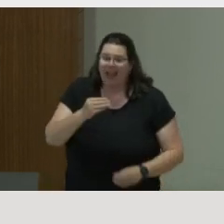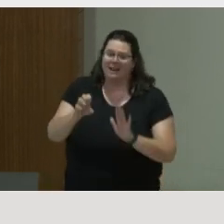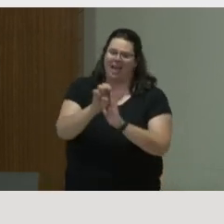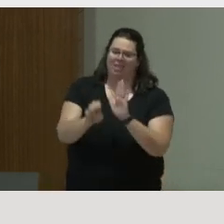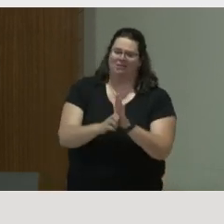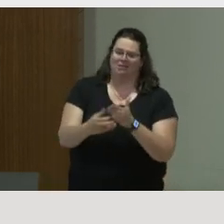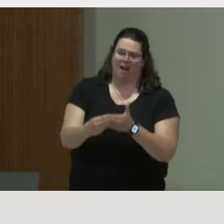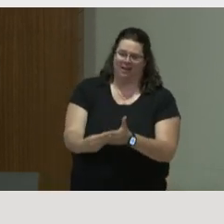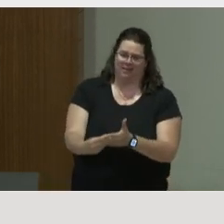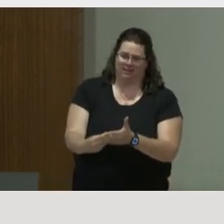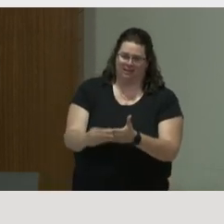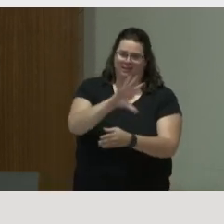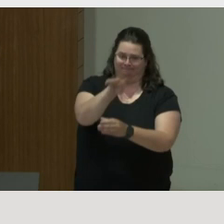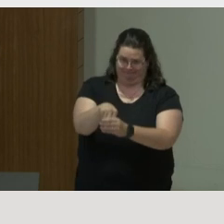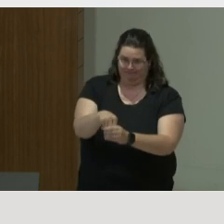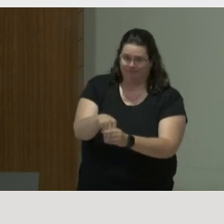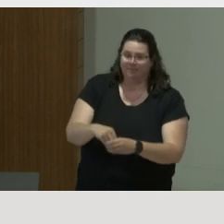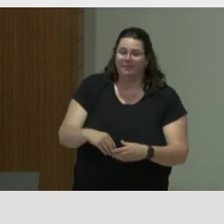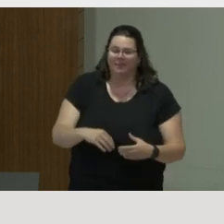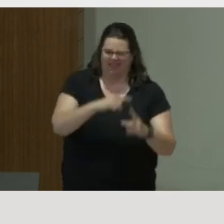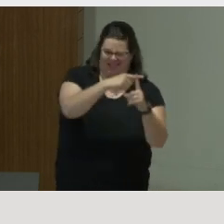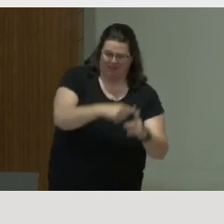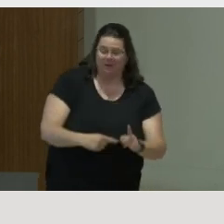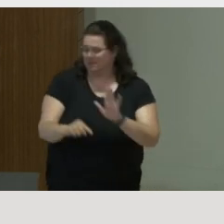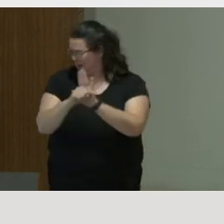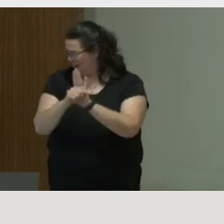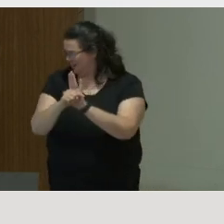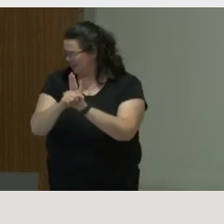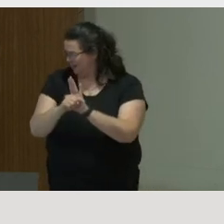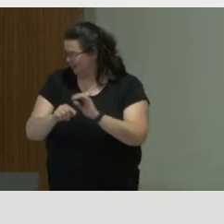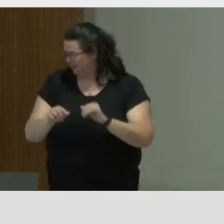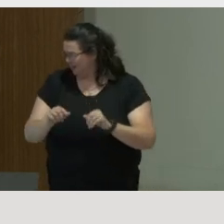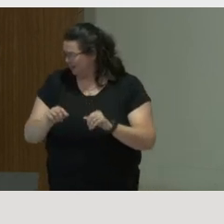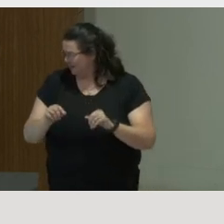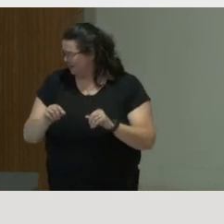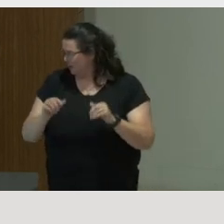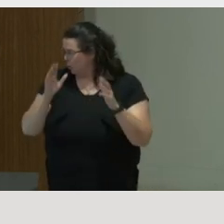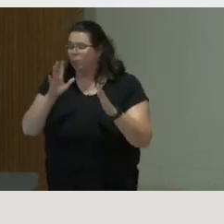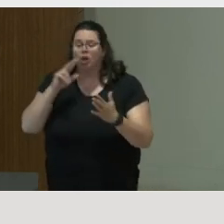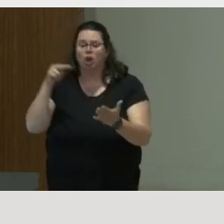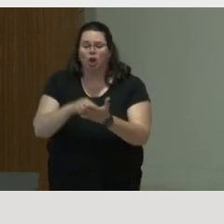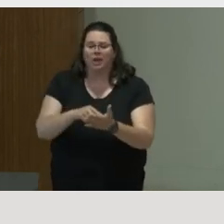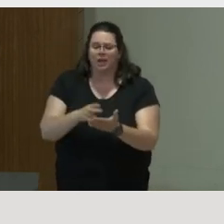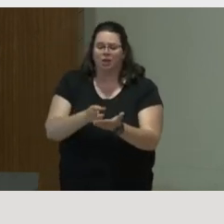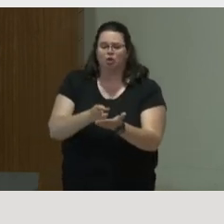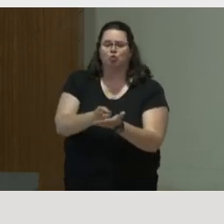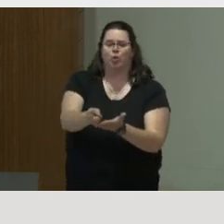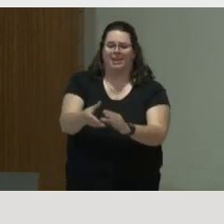And then we have some columns, so purpose and articulation. So if we are going to look at truth-telling, for example, and we see